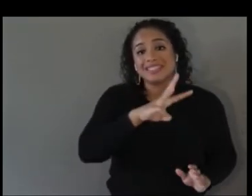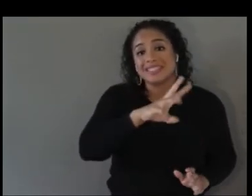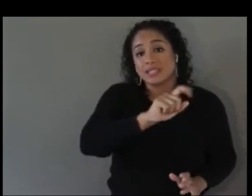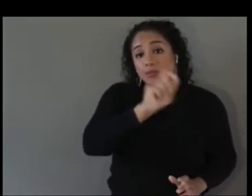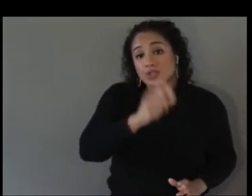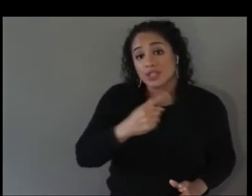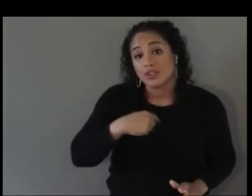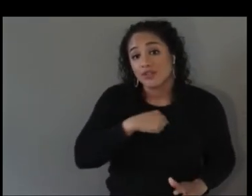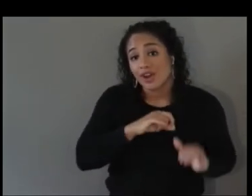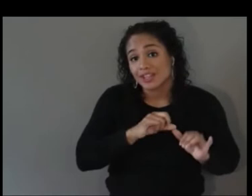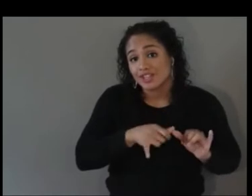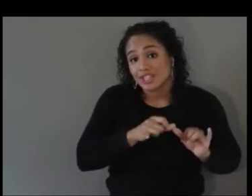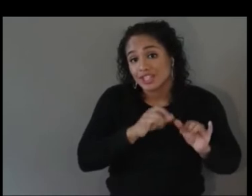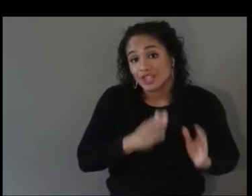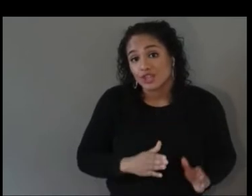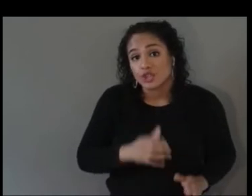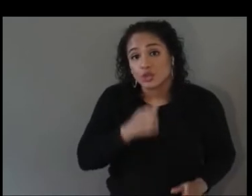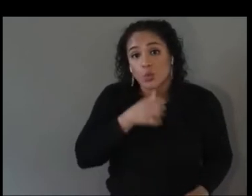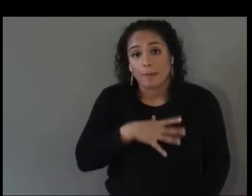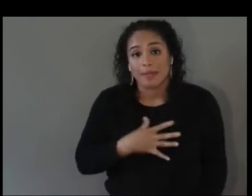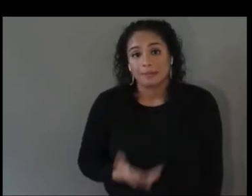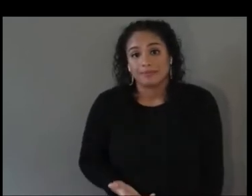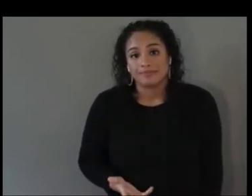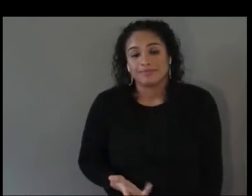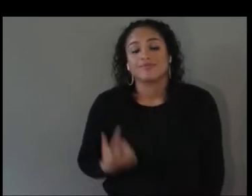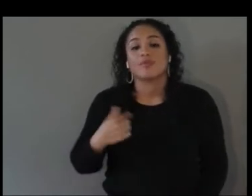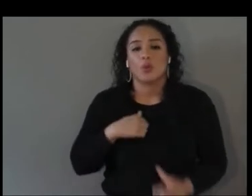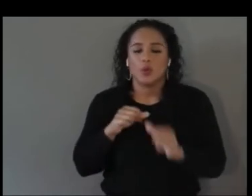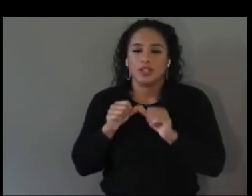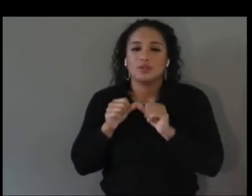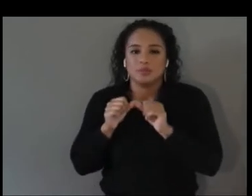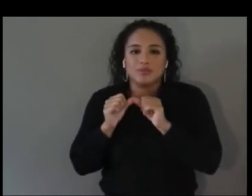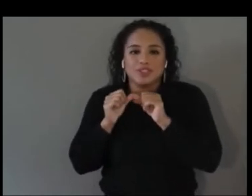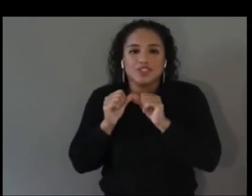We intend to continue to have a diverse hiring strategy within the organization.